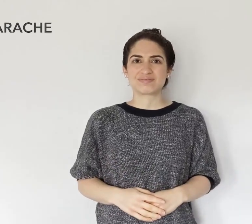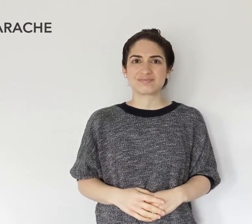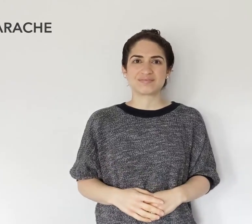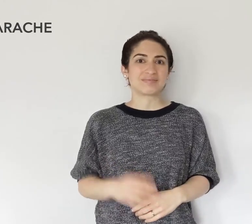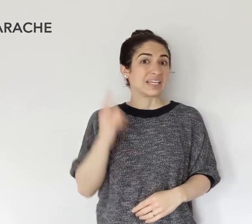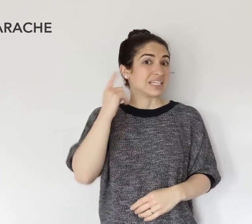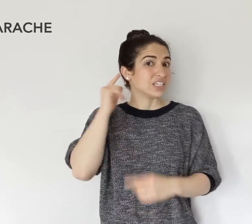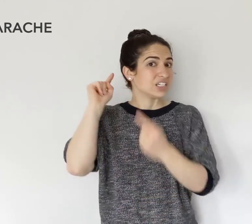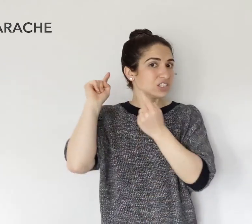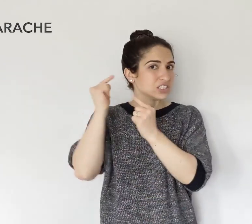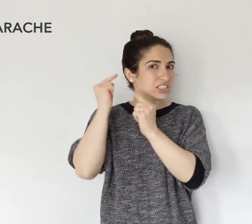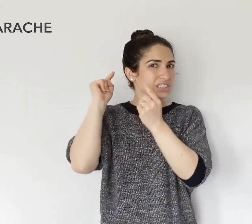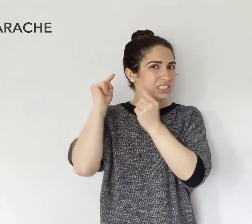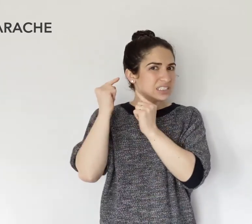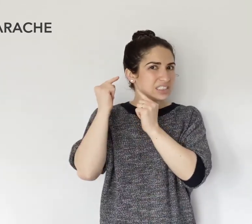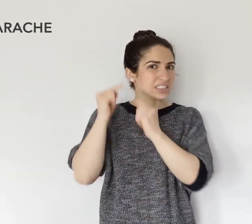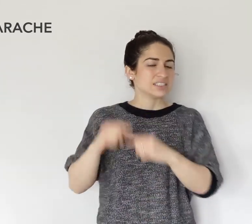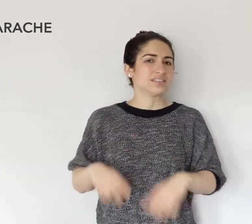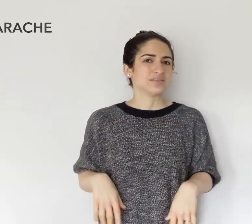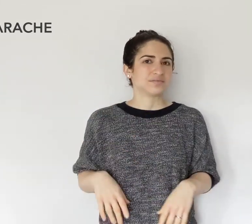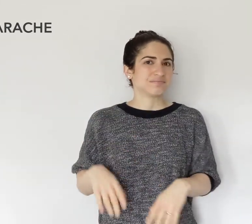EAR ACHE